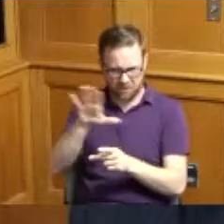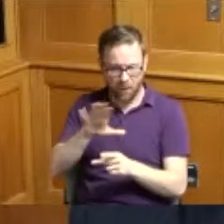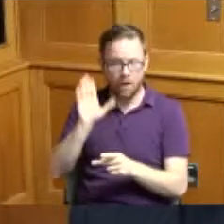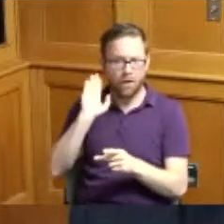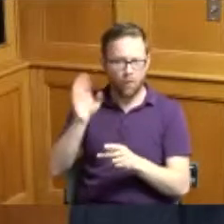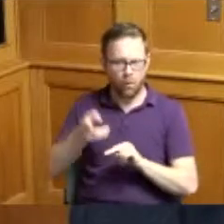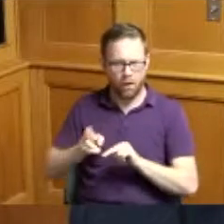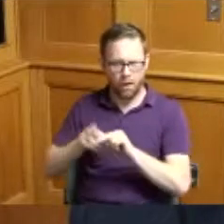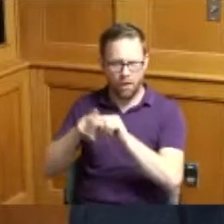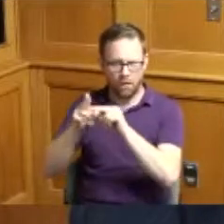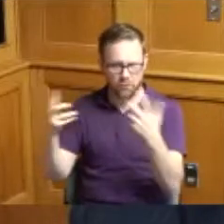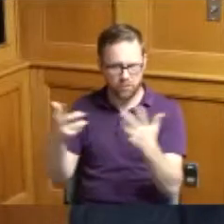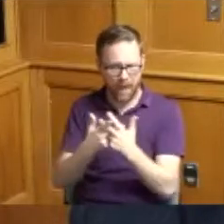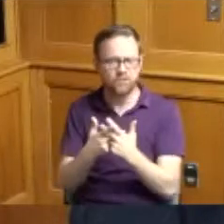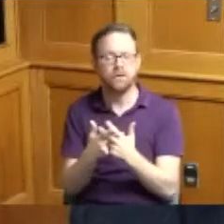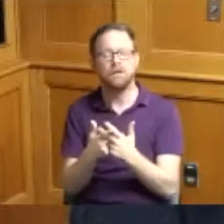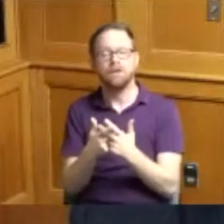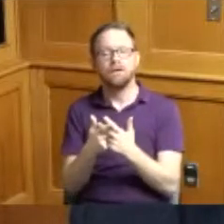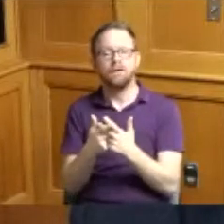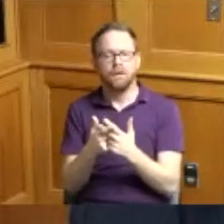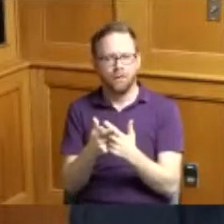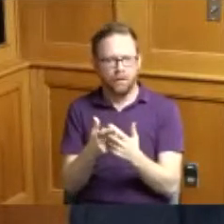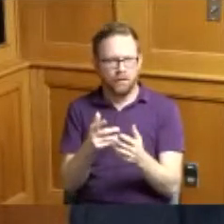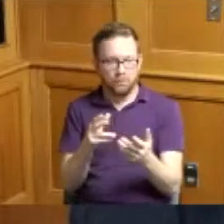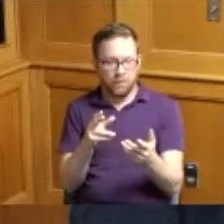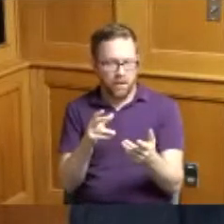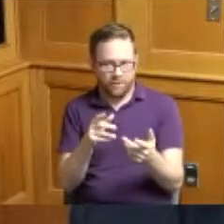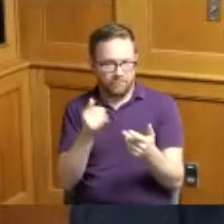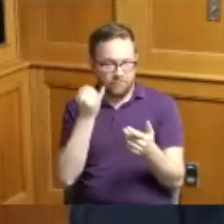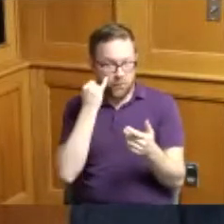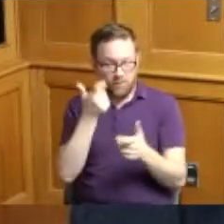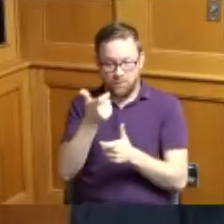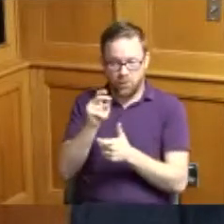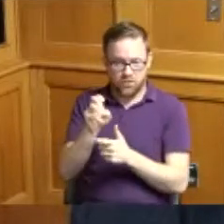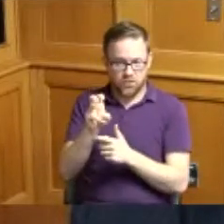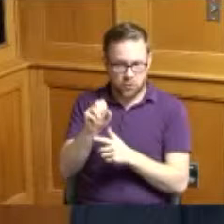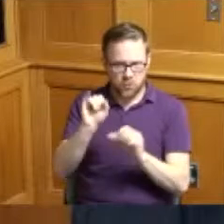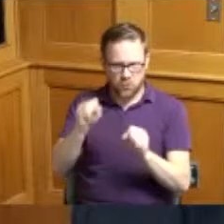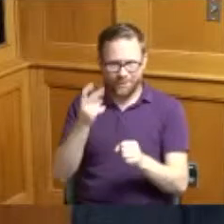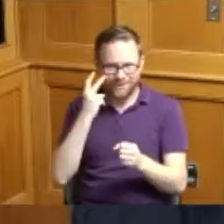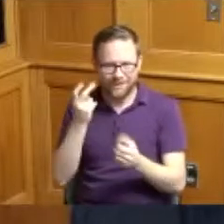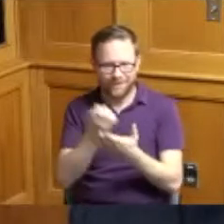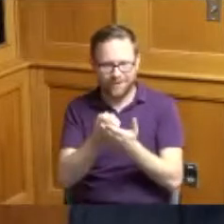but no I think you just looking in the news and you see the the inflation continues across the